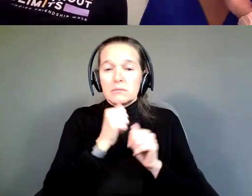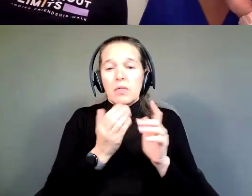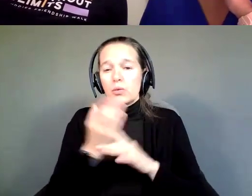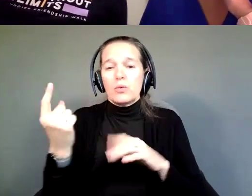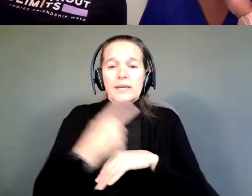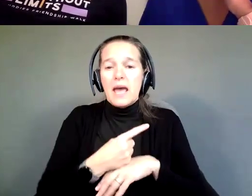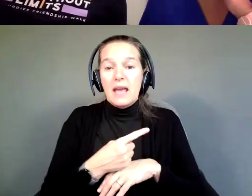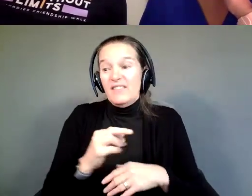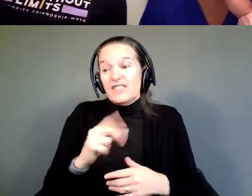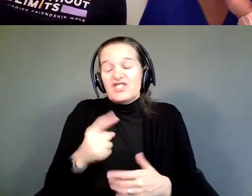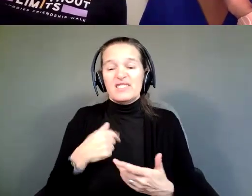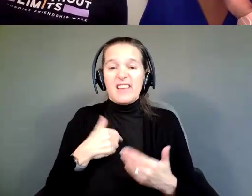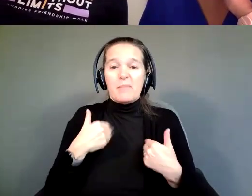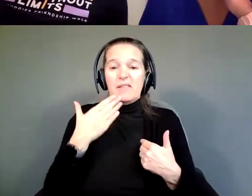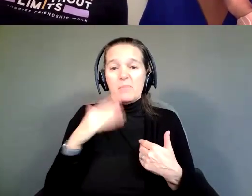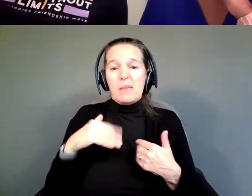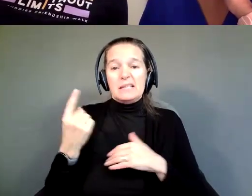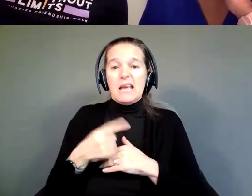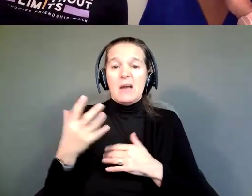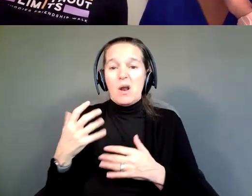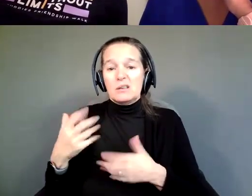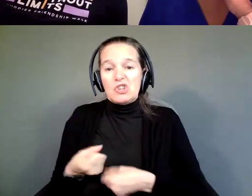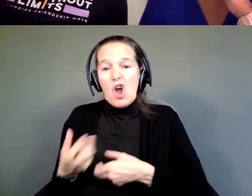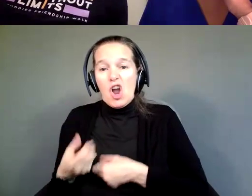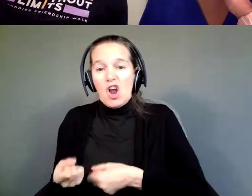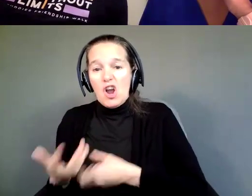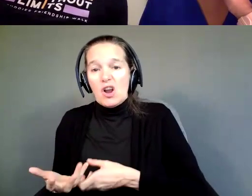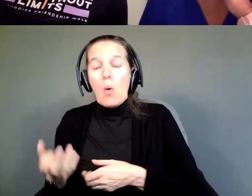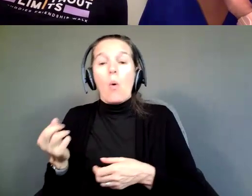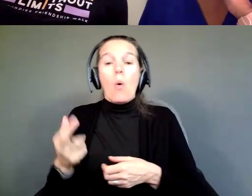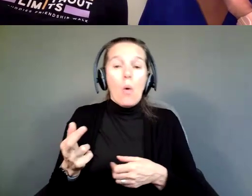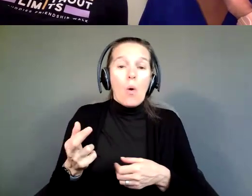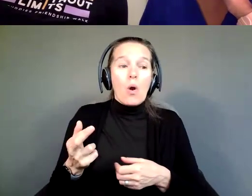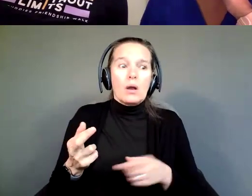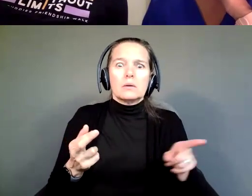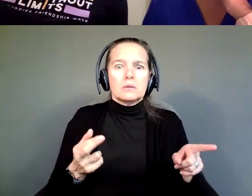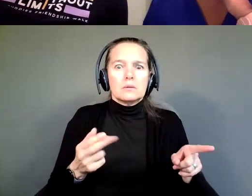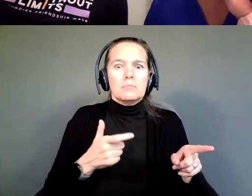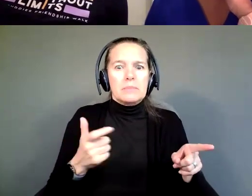I'm having a bad day and I need to talk through this, or here's a really big business decision